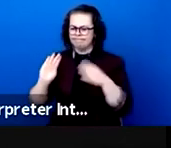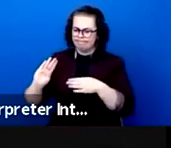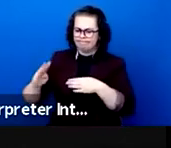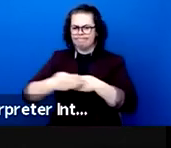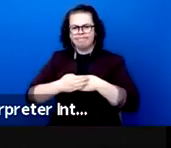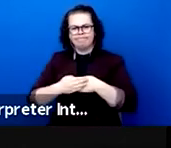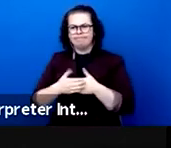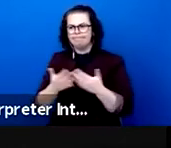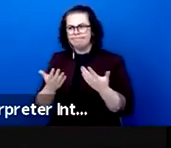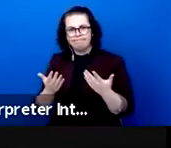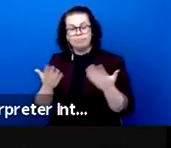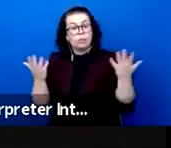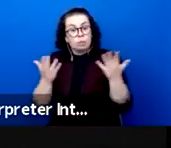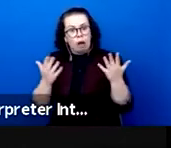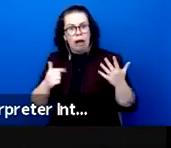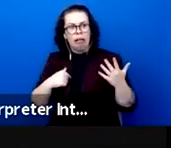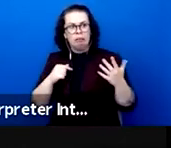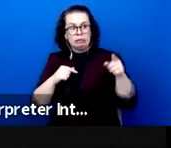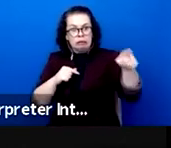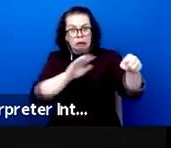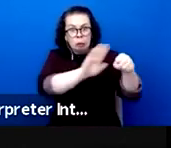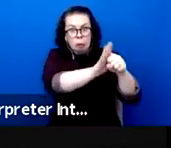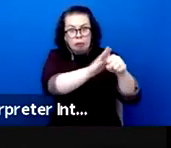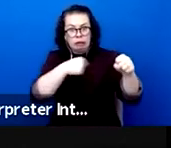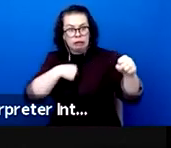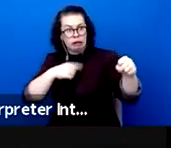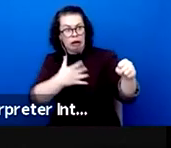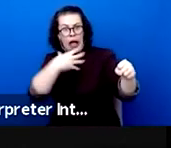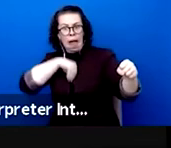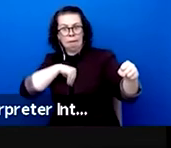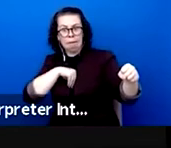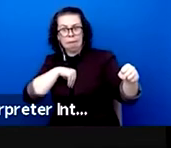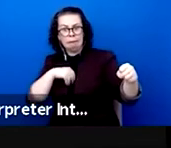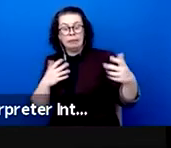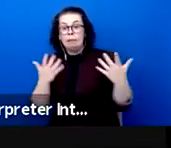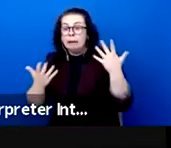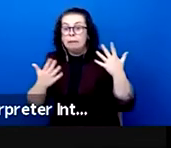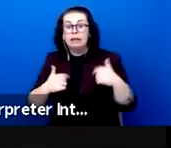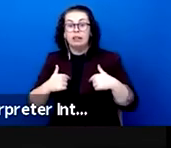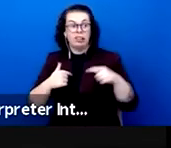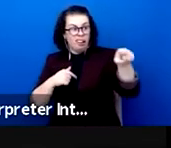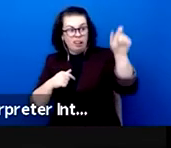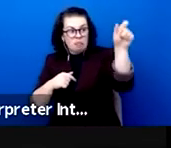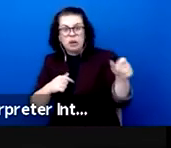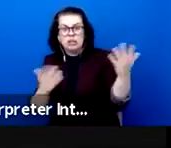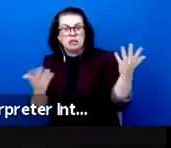other fellow and that person could be my daughter, my son, my mother or father my sister or brother.